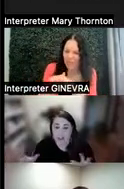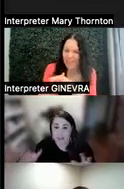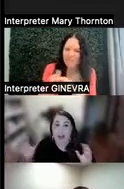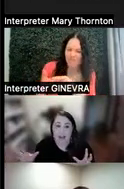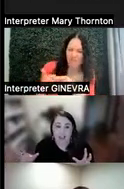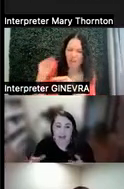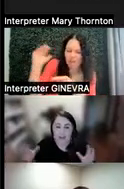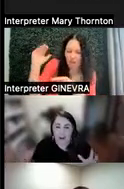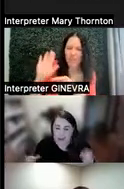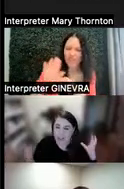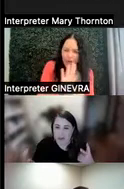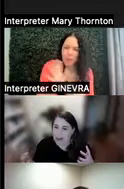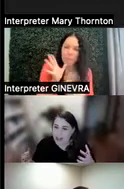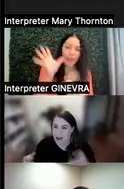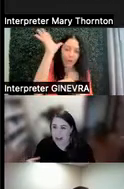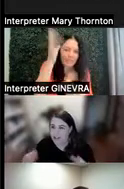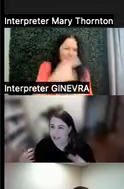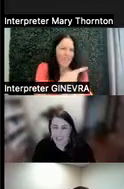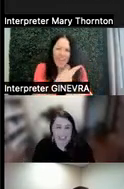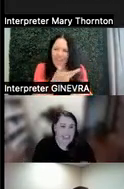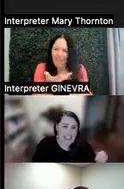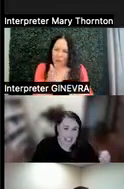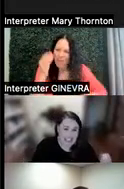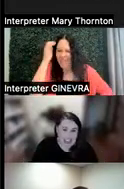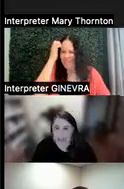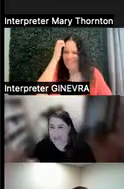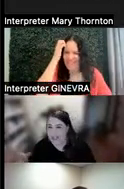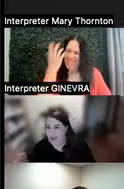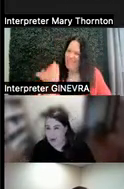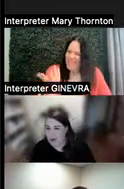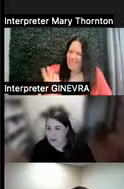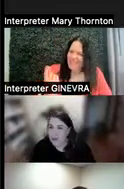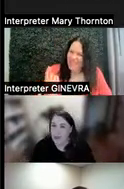parent, and we both were kind of scratching our head of like, is it a "can't do"? Is it a "won't do"?